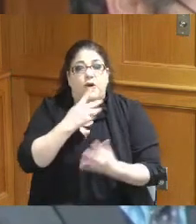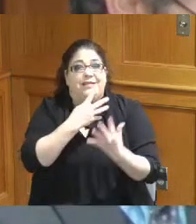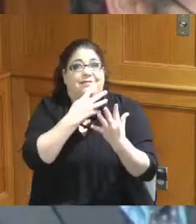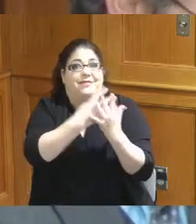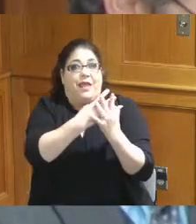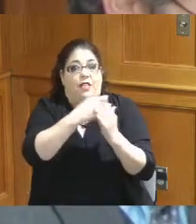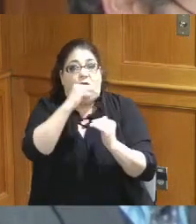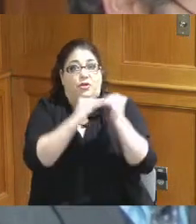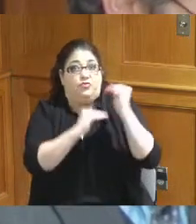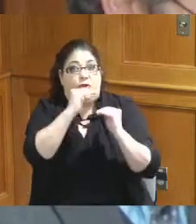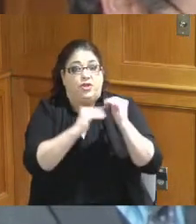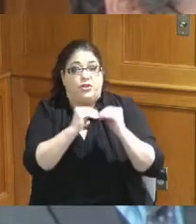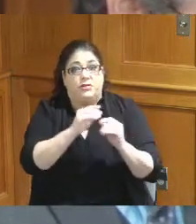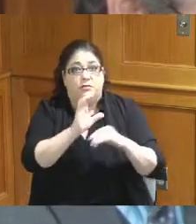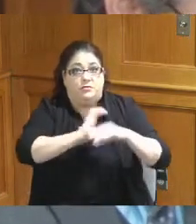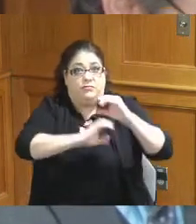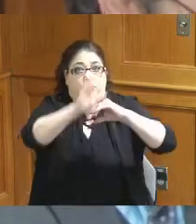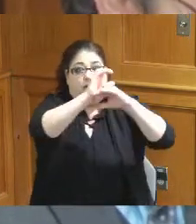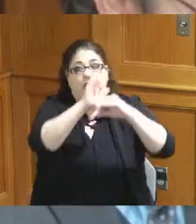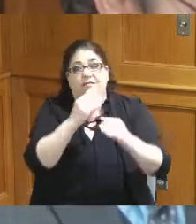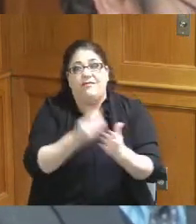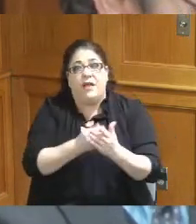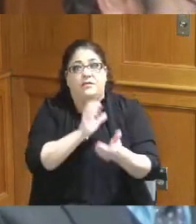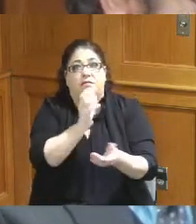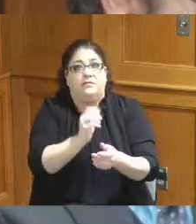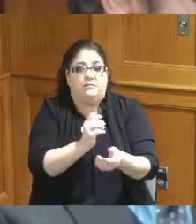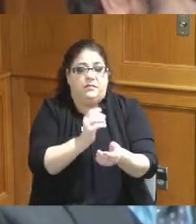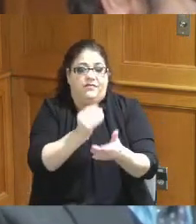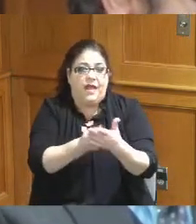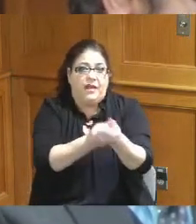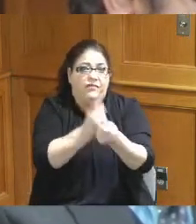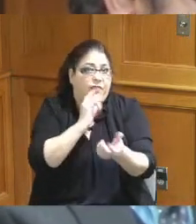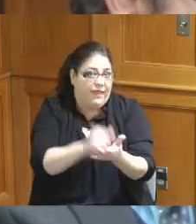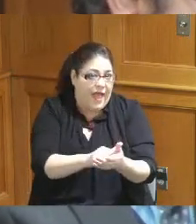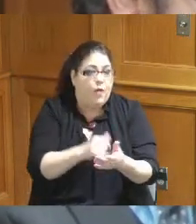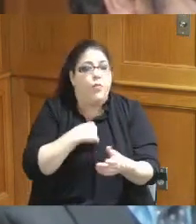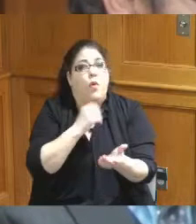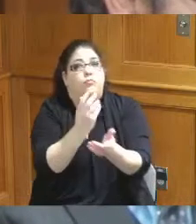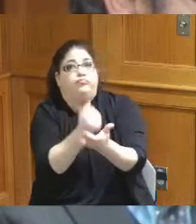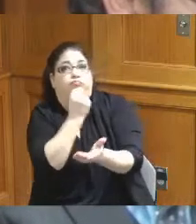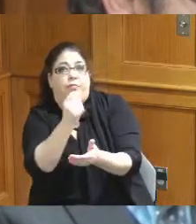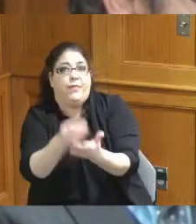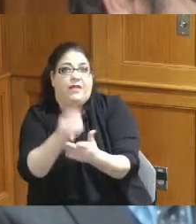funding and so hopefully Hamilton County can take advantage of that so I just wanted to bring that